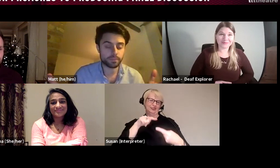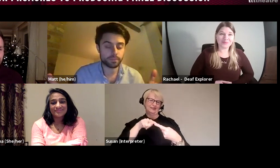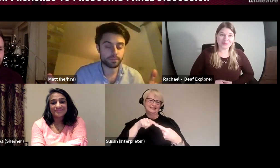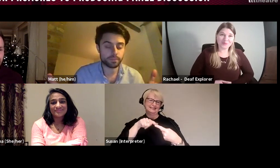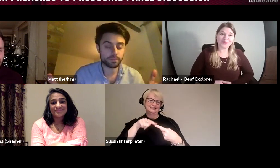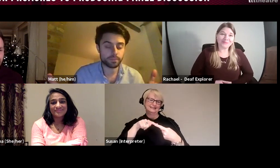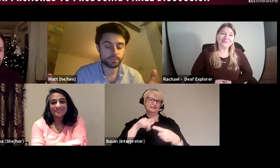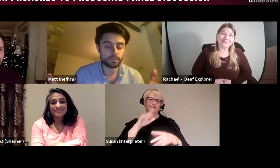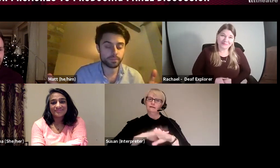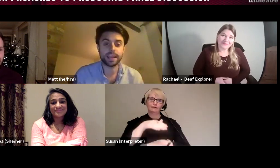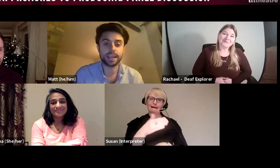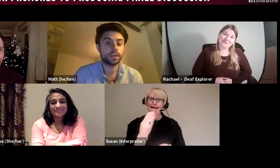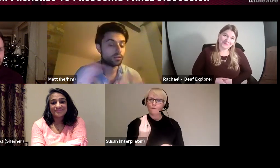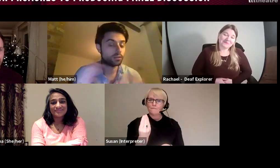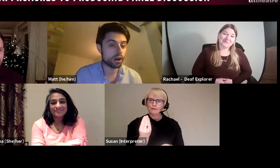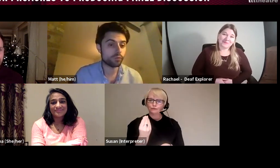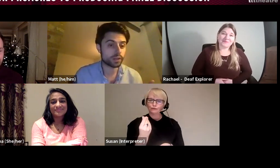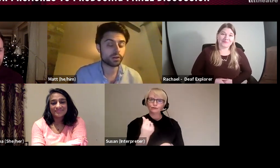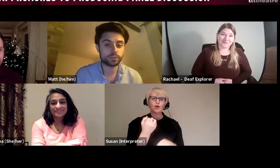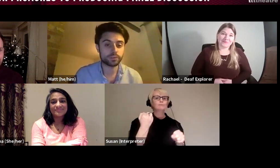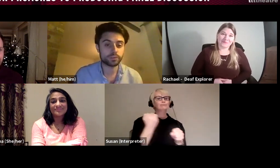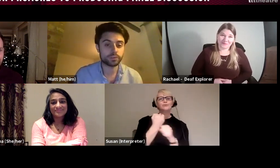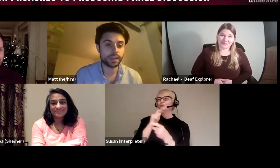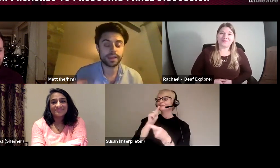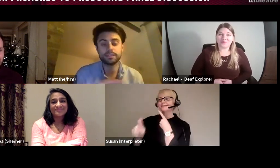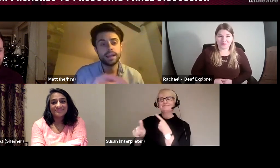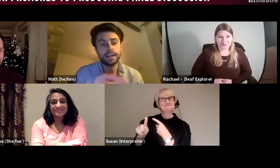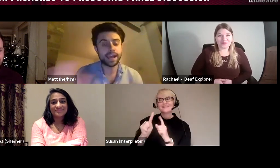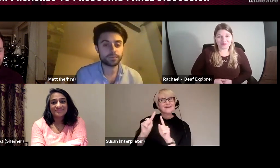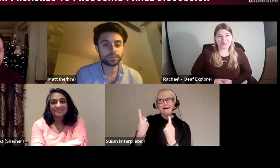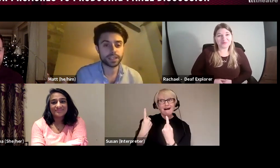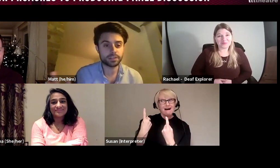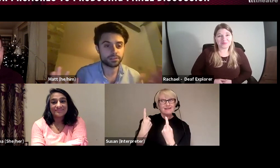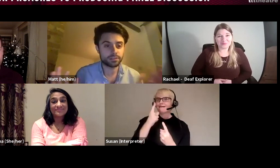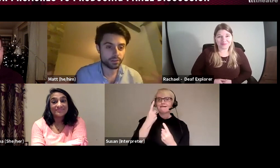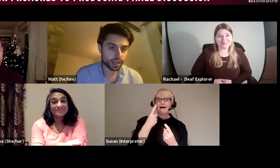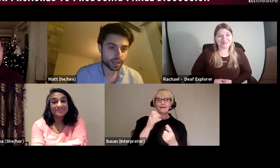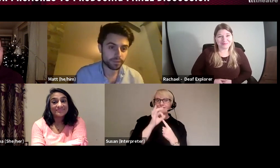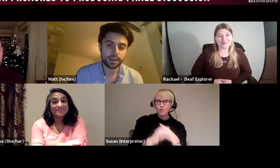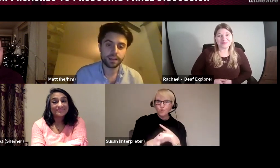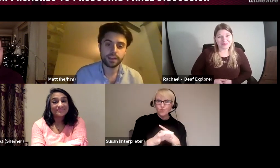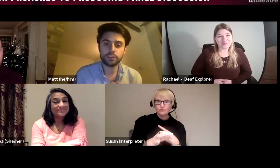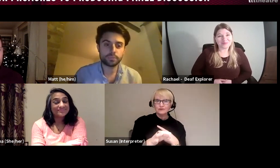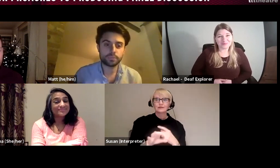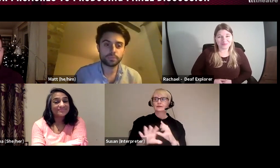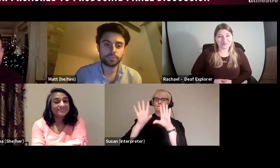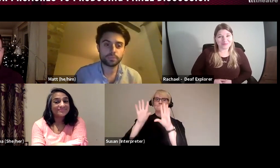money it costs and the producer saying no we can't afford it, end of conversation. Good producers and